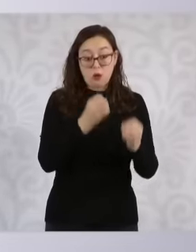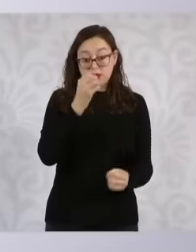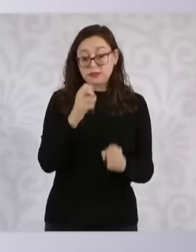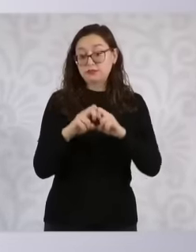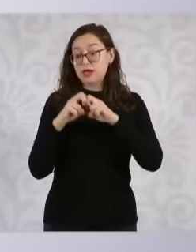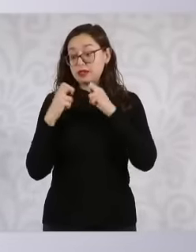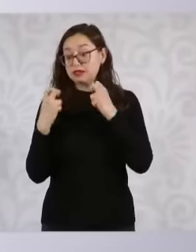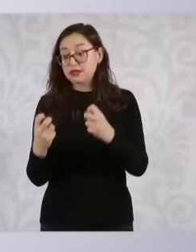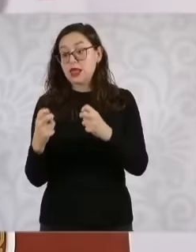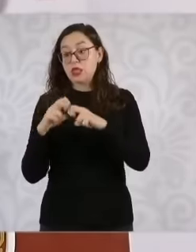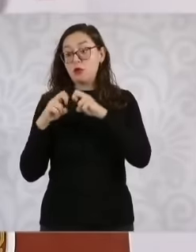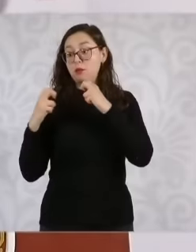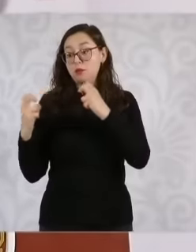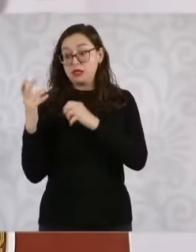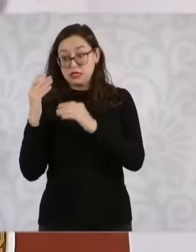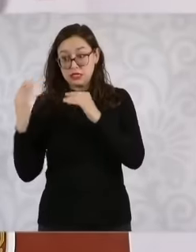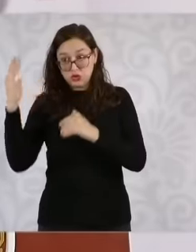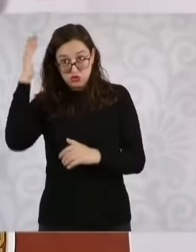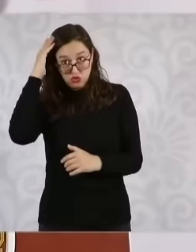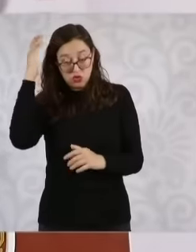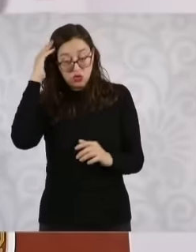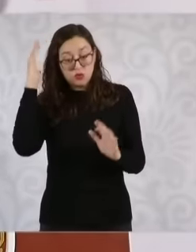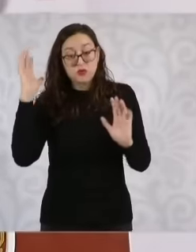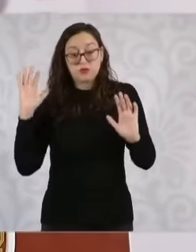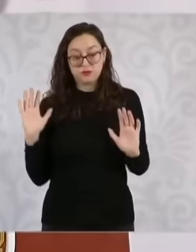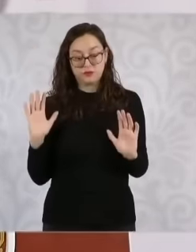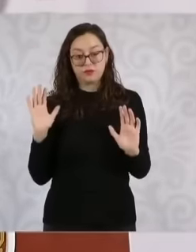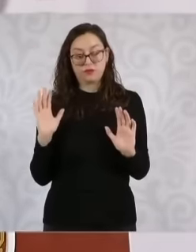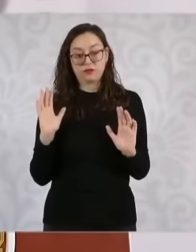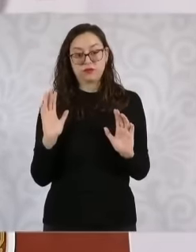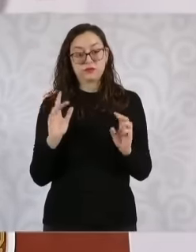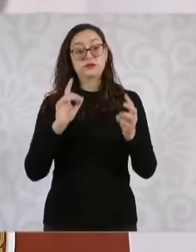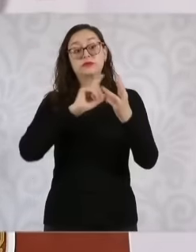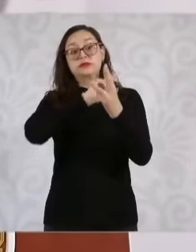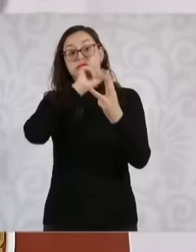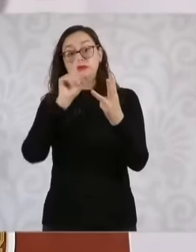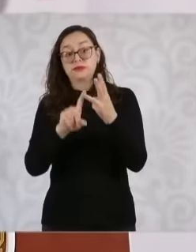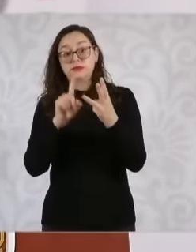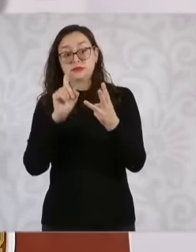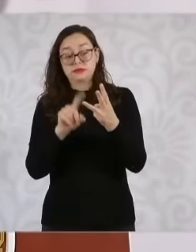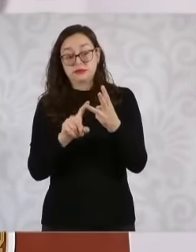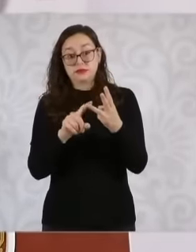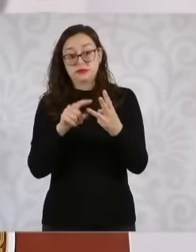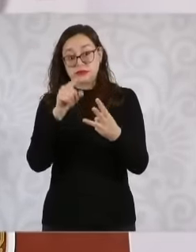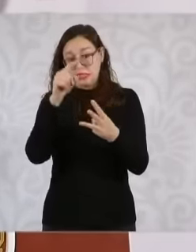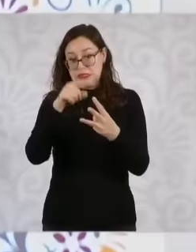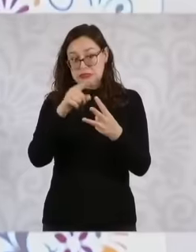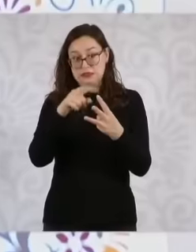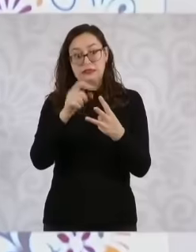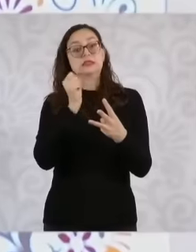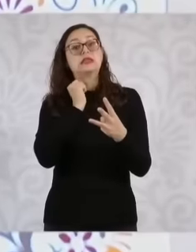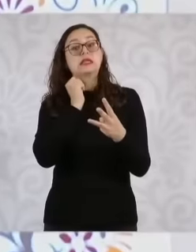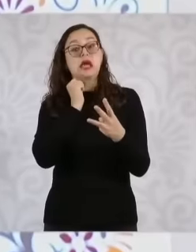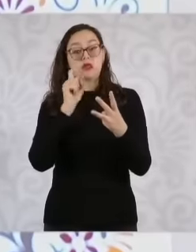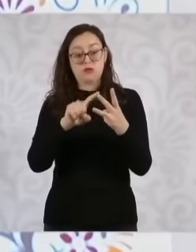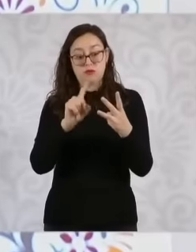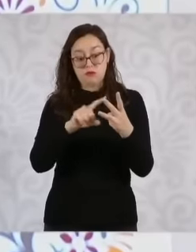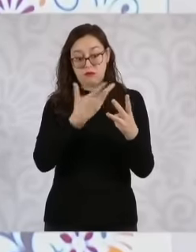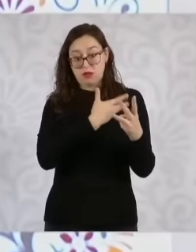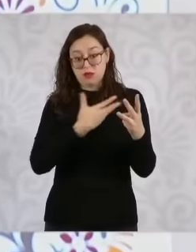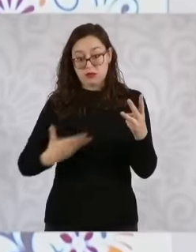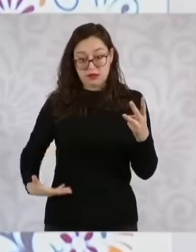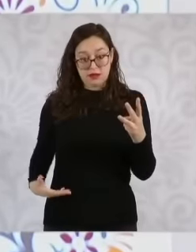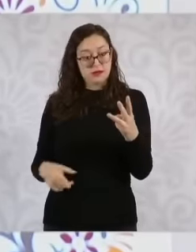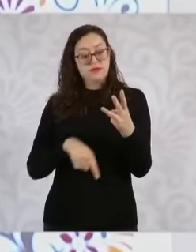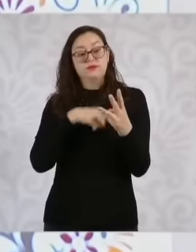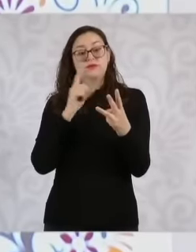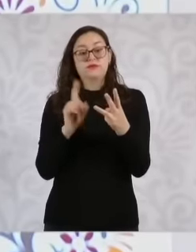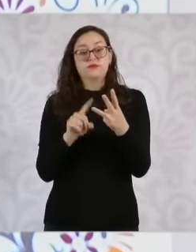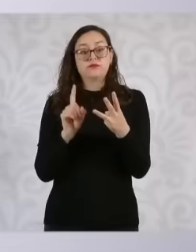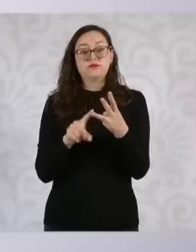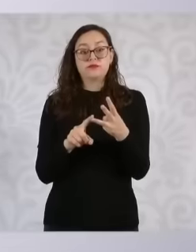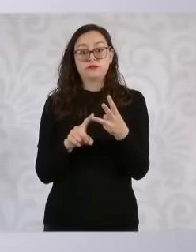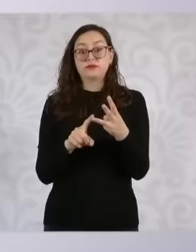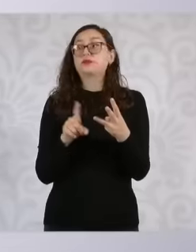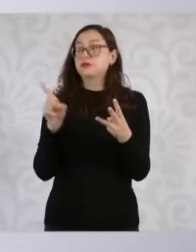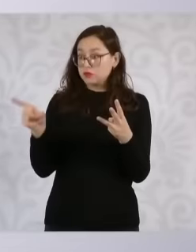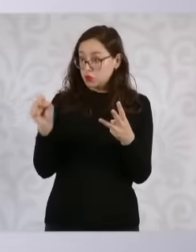or as ministers, the Congress of the Union does the same and the Supreme Court does the same,